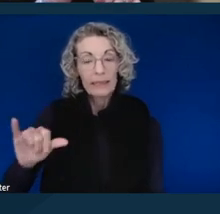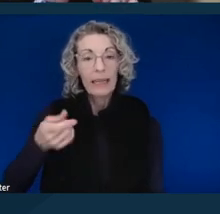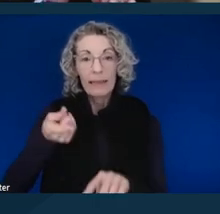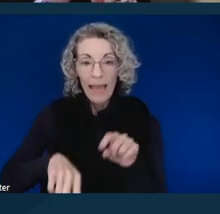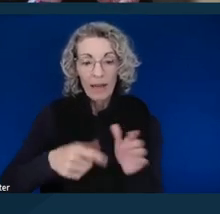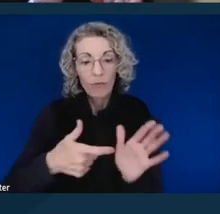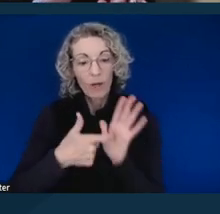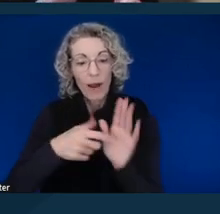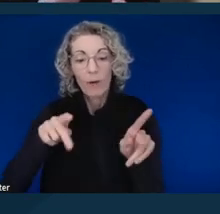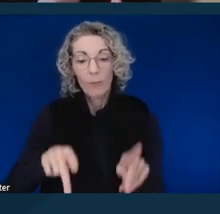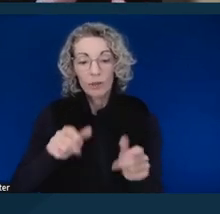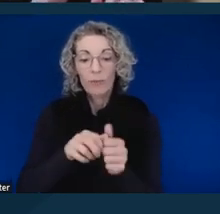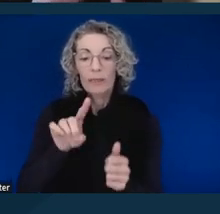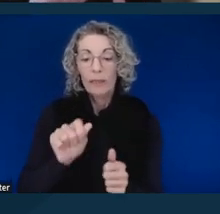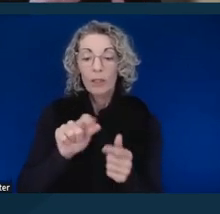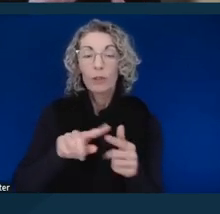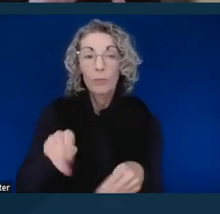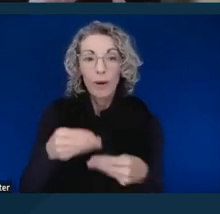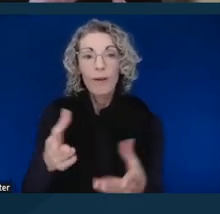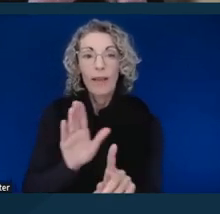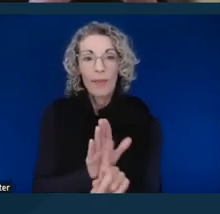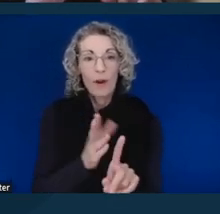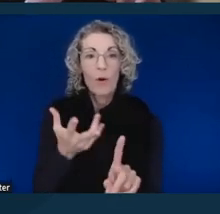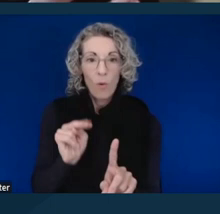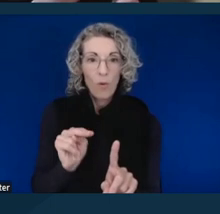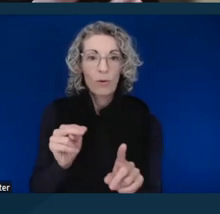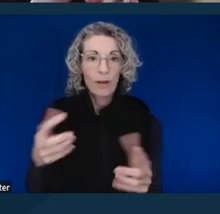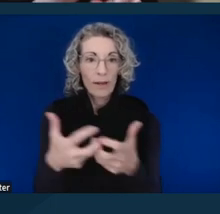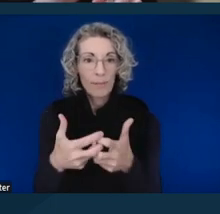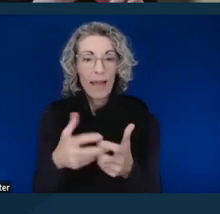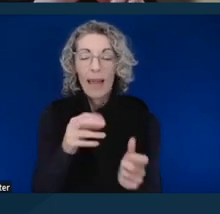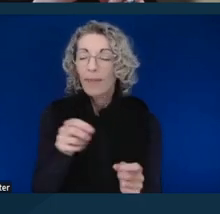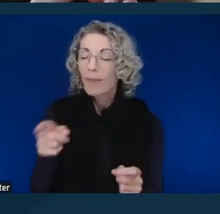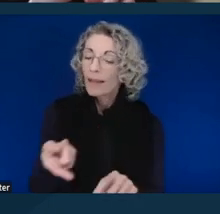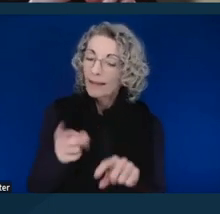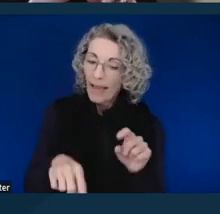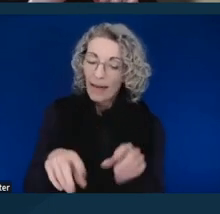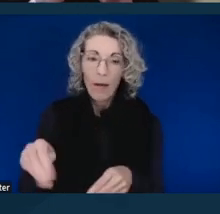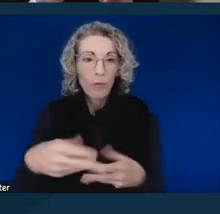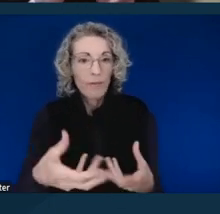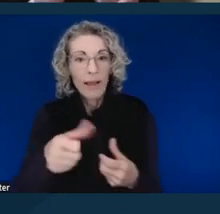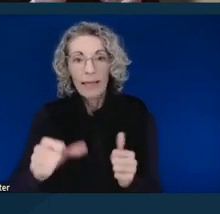with a disability to provide their own accommodation. And it cannot provide any restrictions on purposes